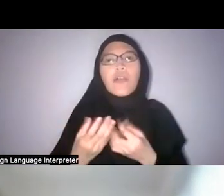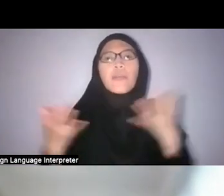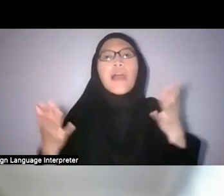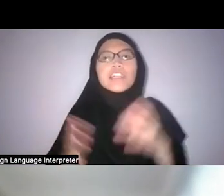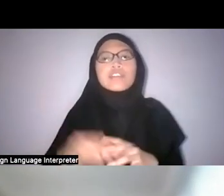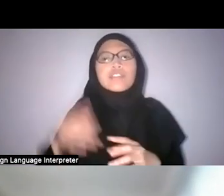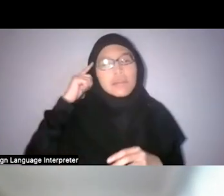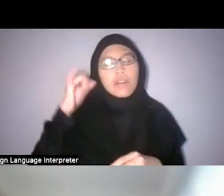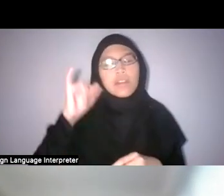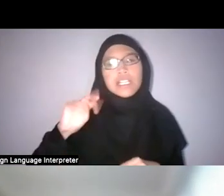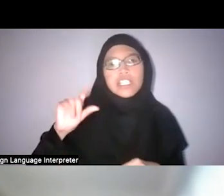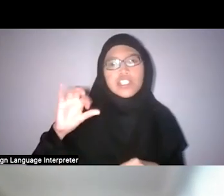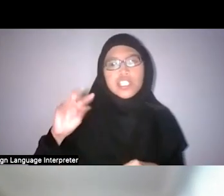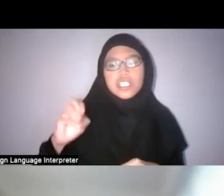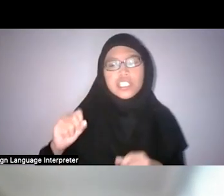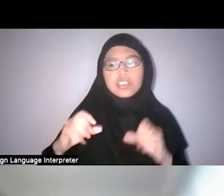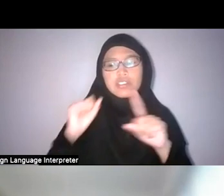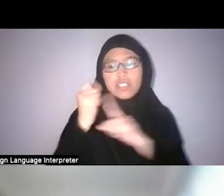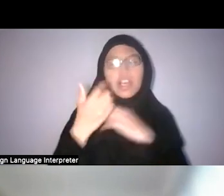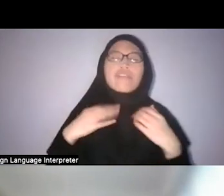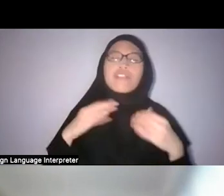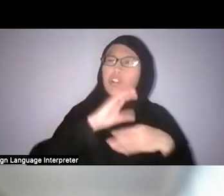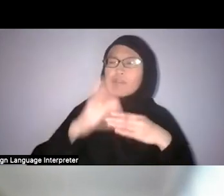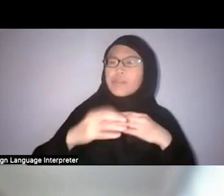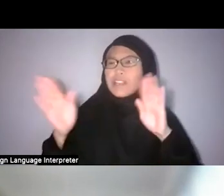completely harmonious relationship with an untouched natural world.